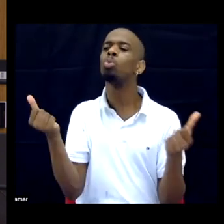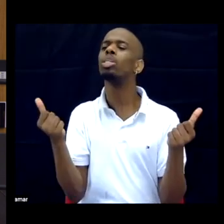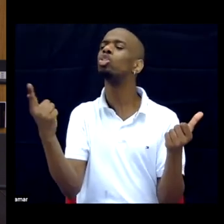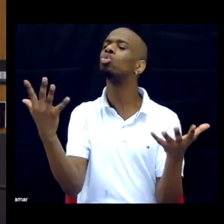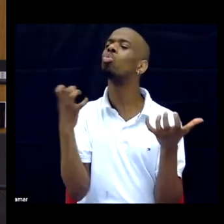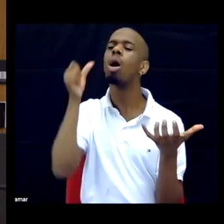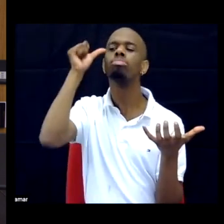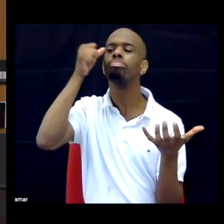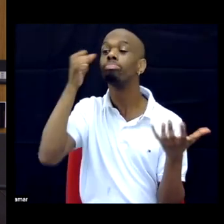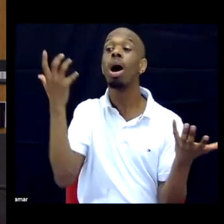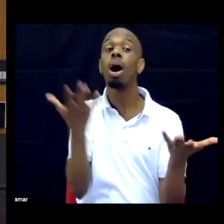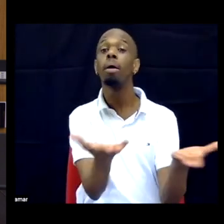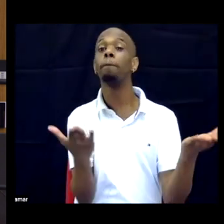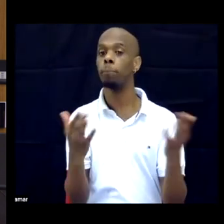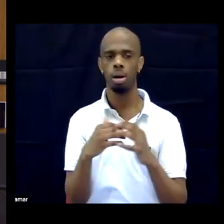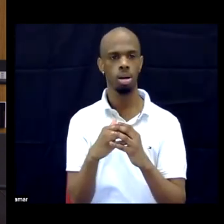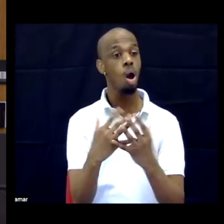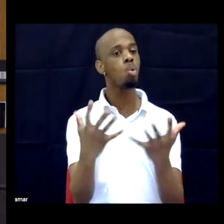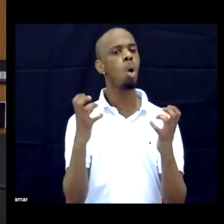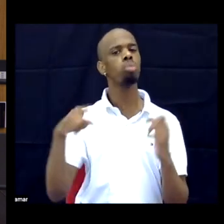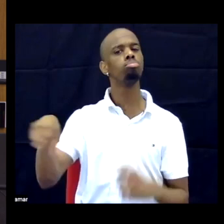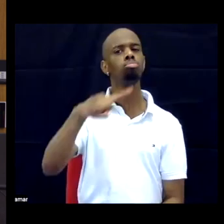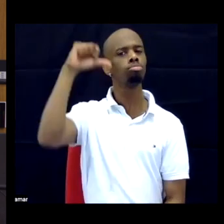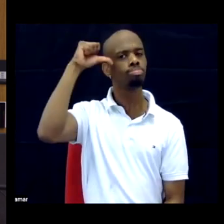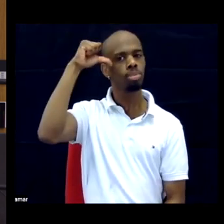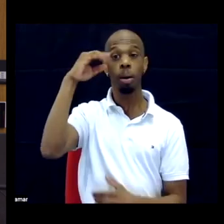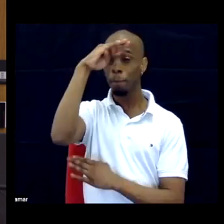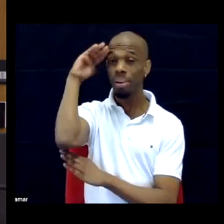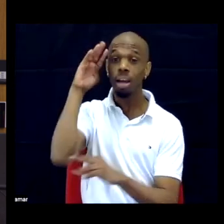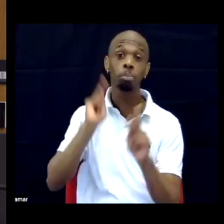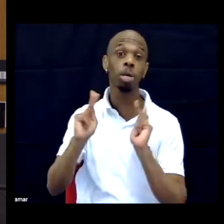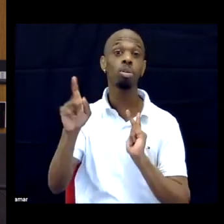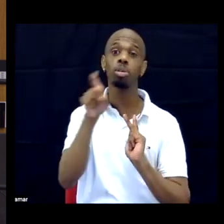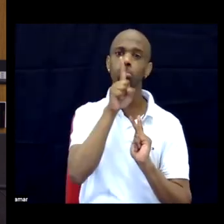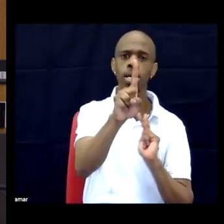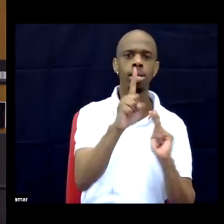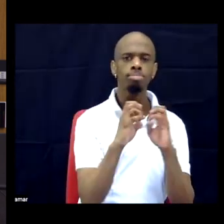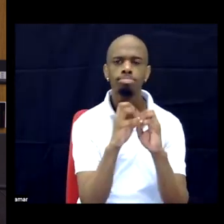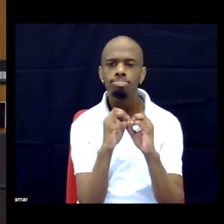DR. I want people to know that black people have been organizing around disability issues for a very long time.